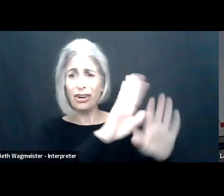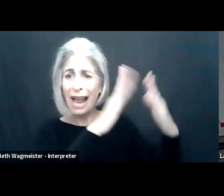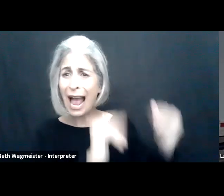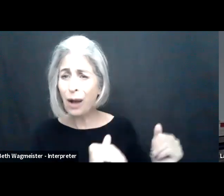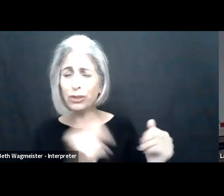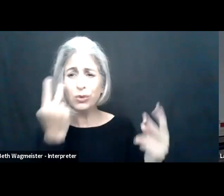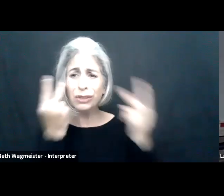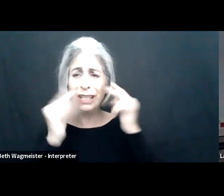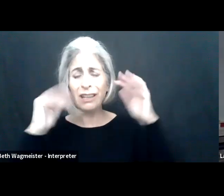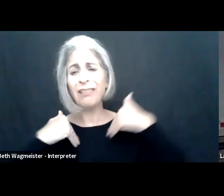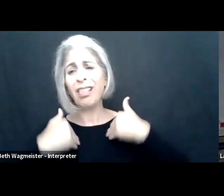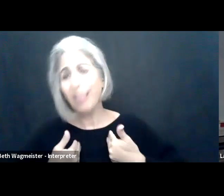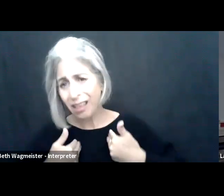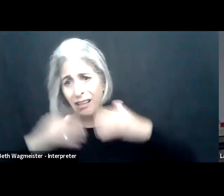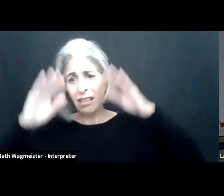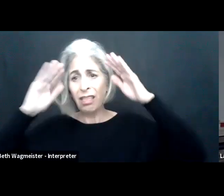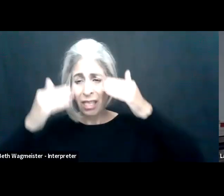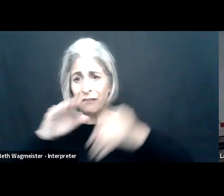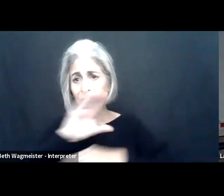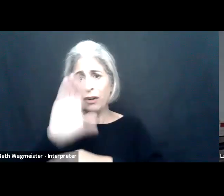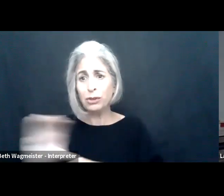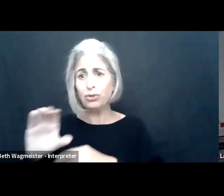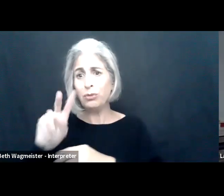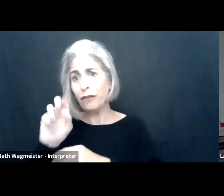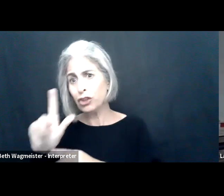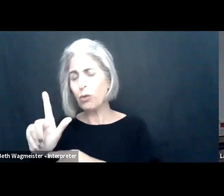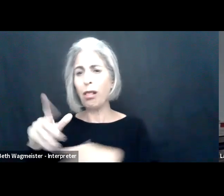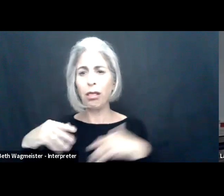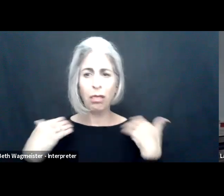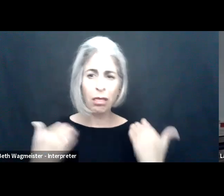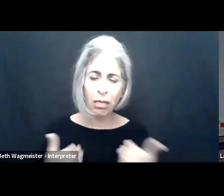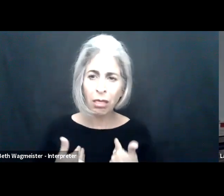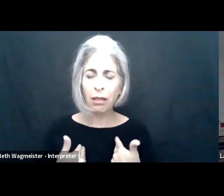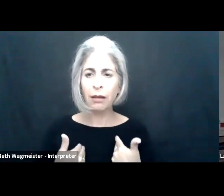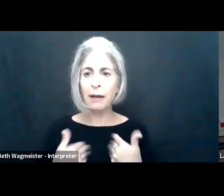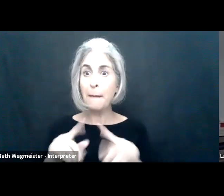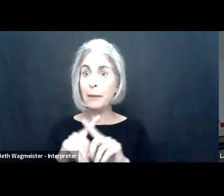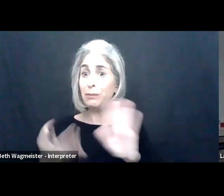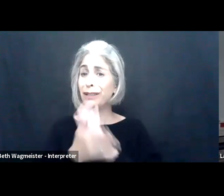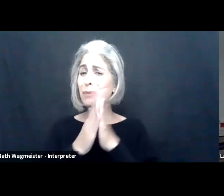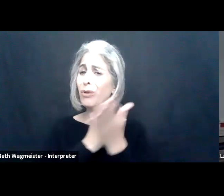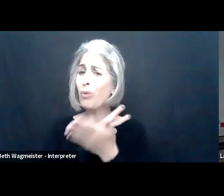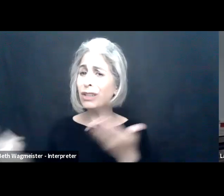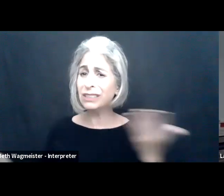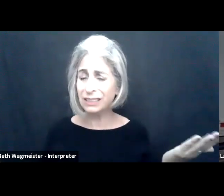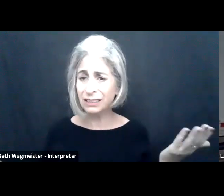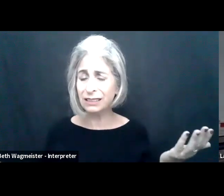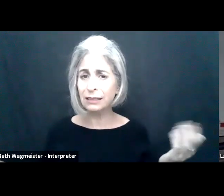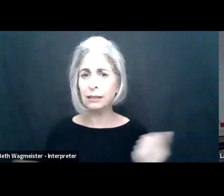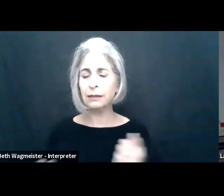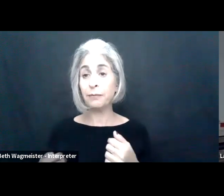We see it in the headlines, we see it in our teams and in our own houses. But our clients are less aware of how those strategies I just overviewed are